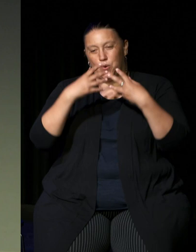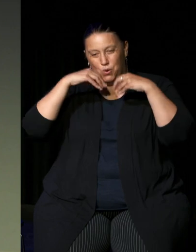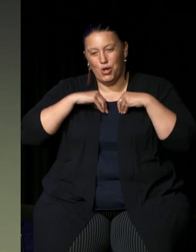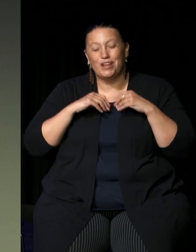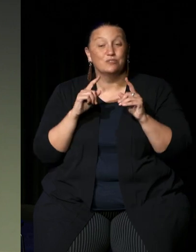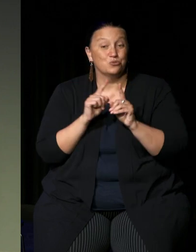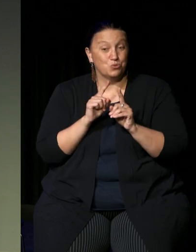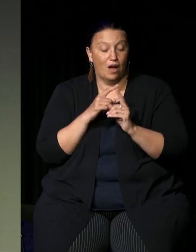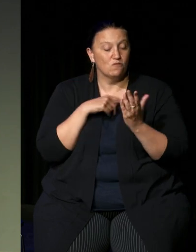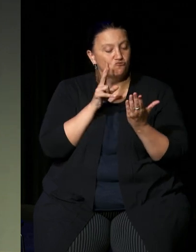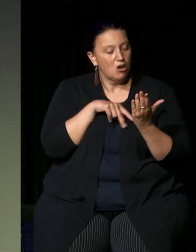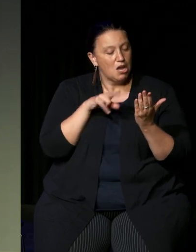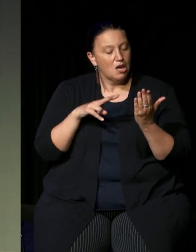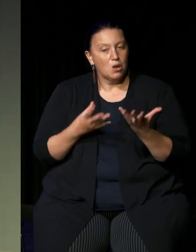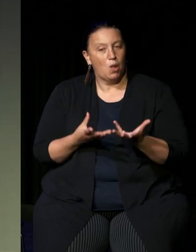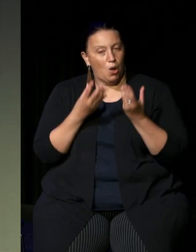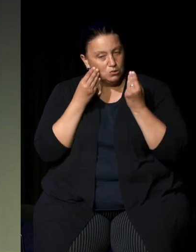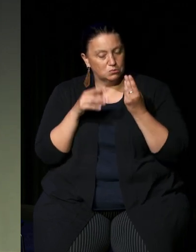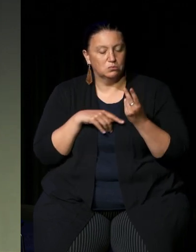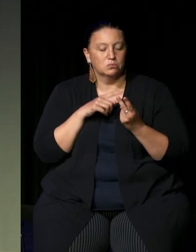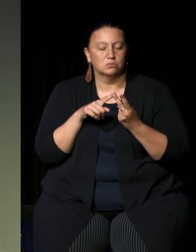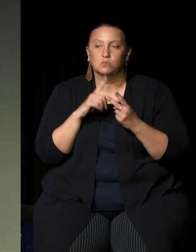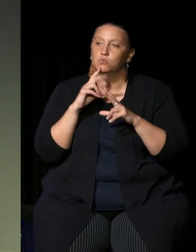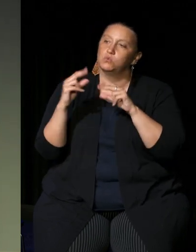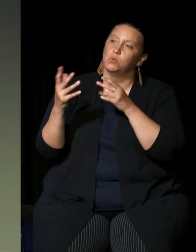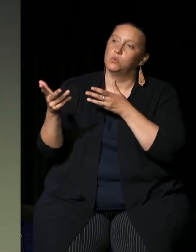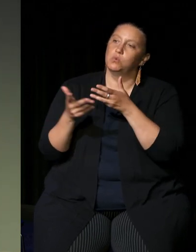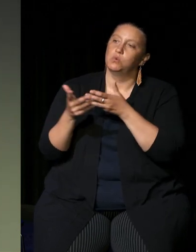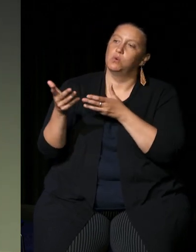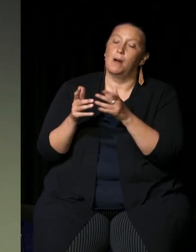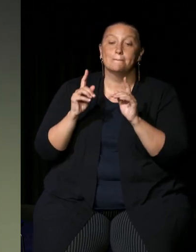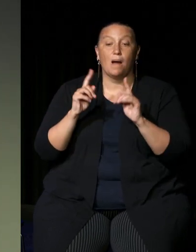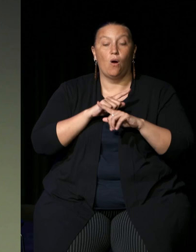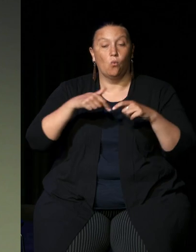I've read a lot I've spoken to a lot of people but I think we all need to talk to